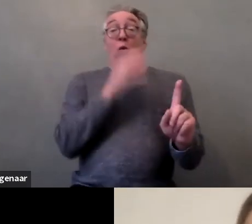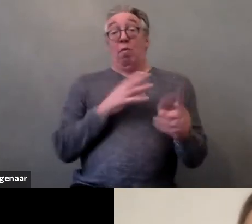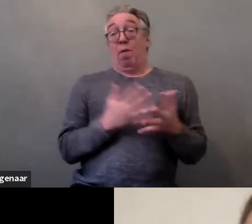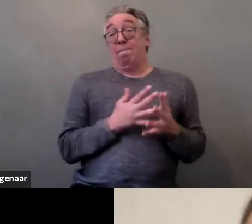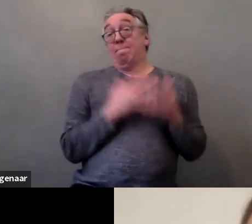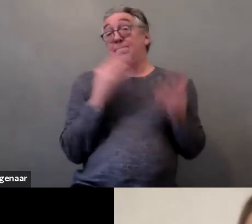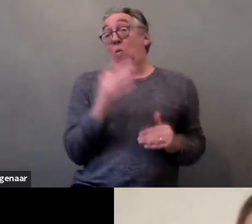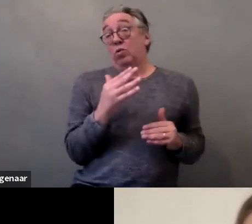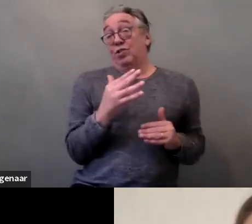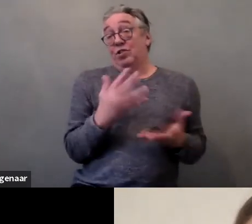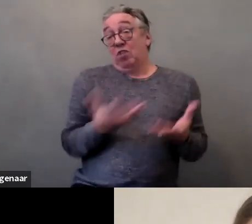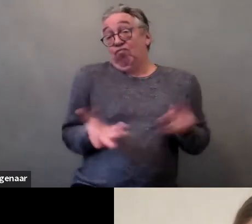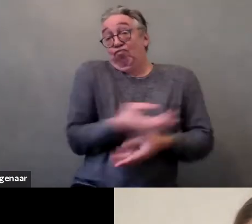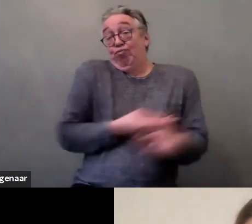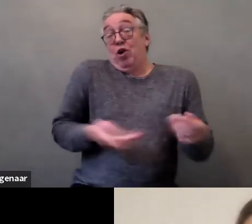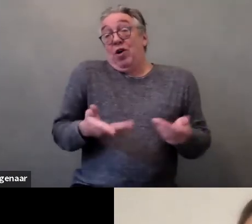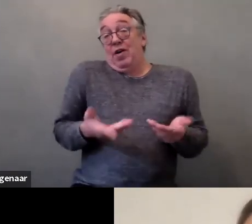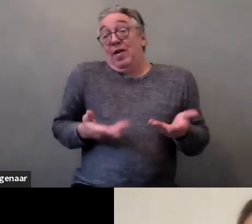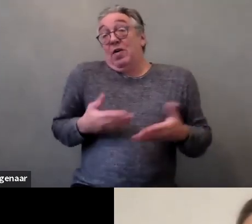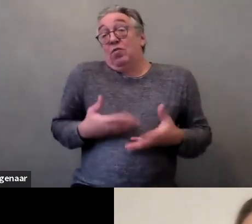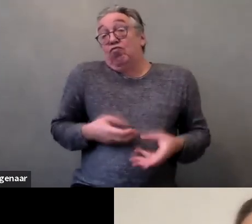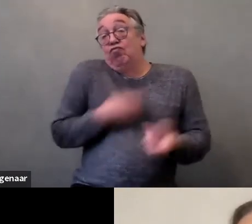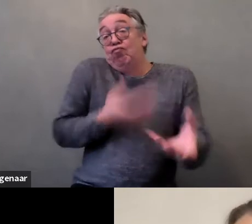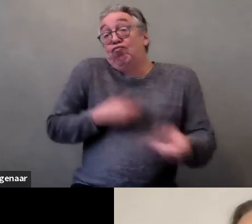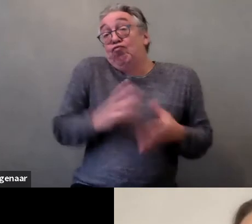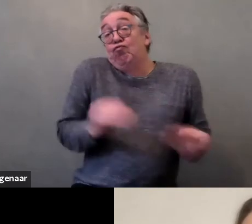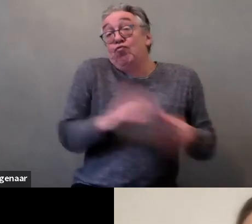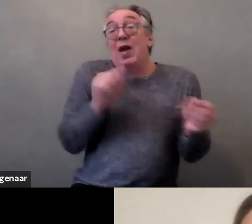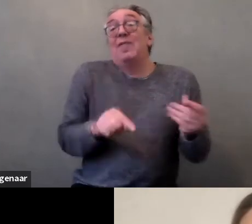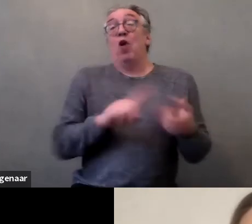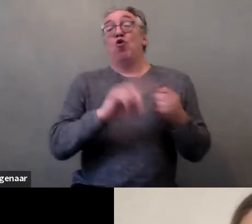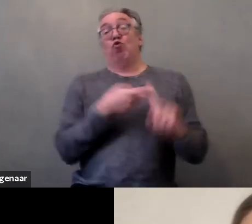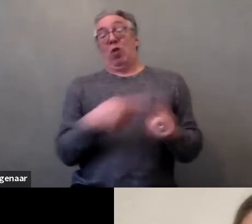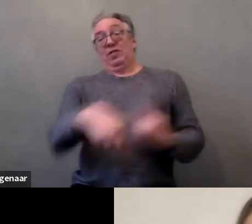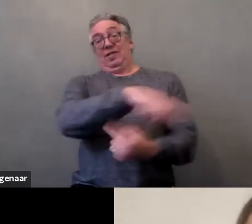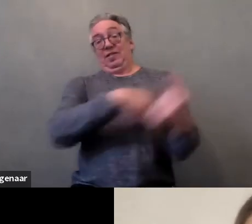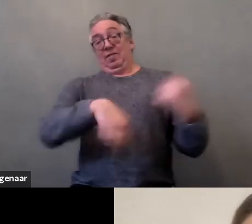within their friendship networks which not all women had access to.